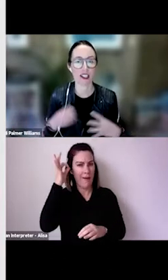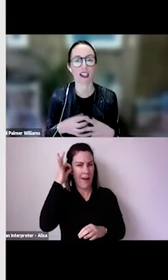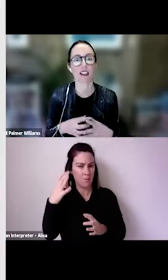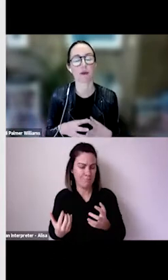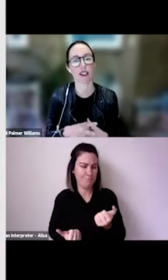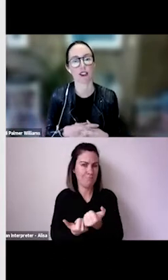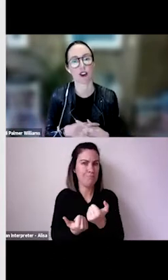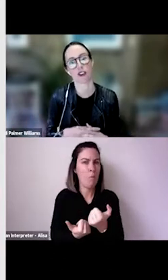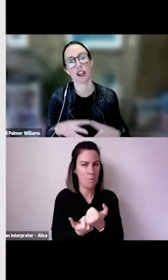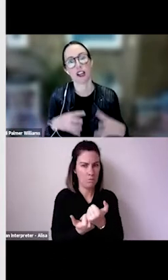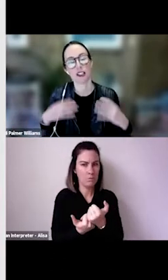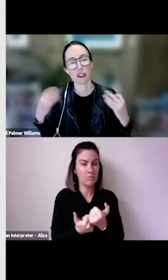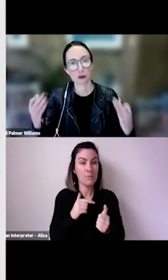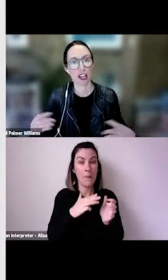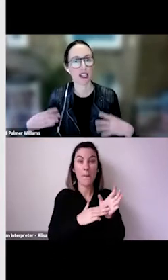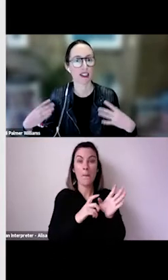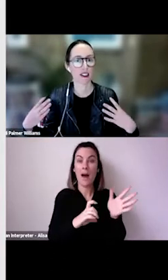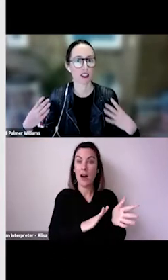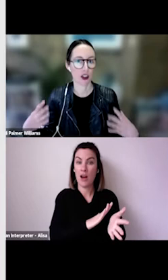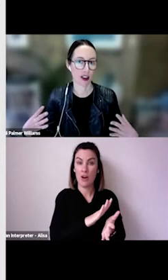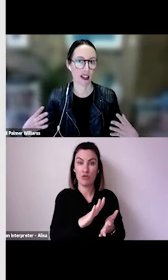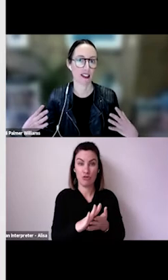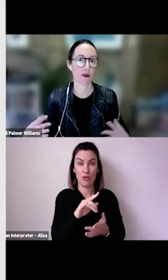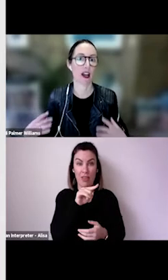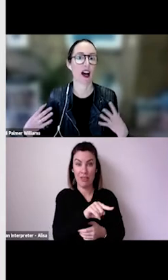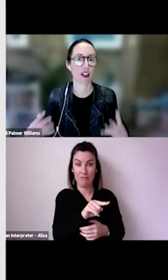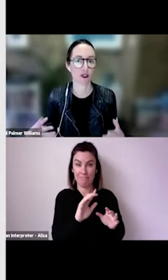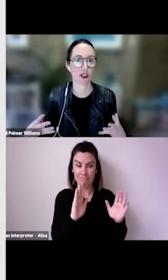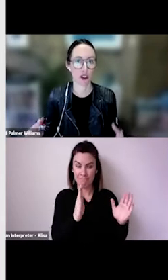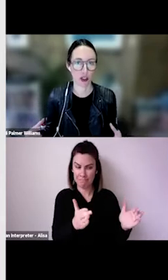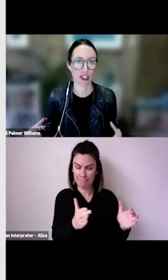I'm just going to see if I can share my screen now. Here we go.